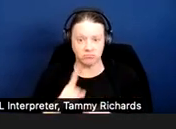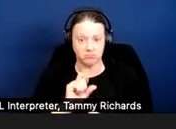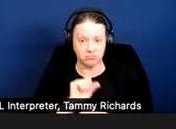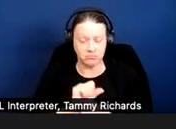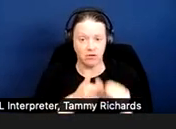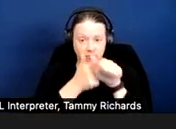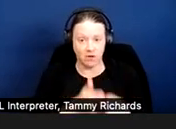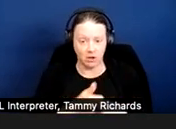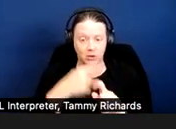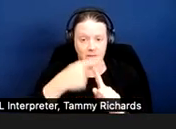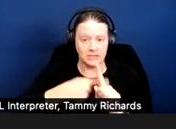Are city ordinances being complied with?